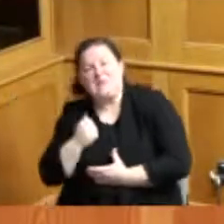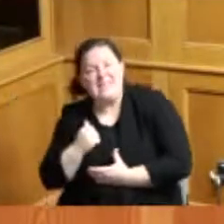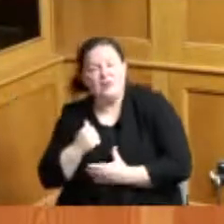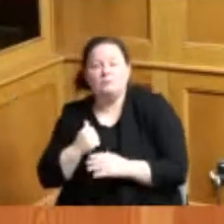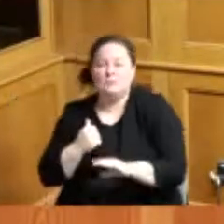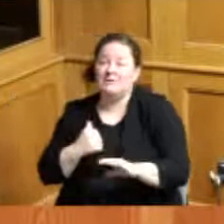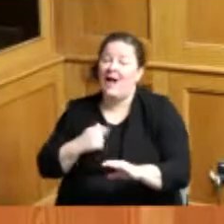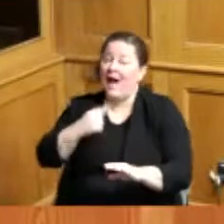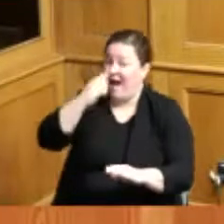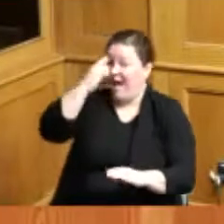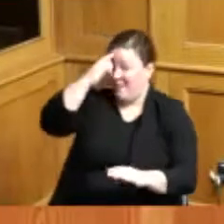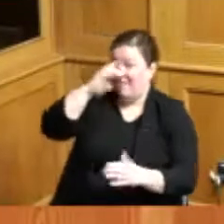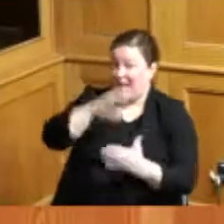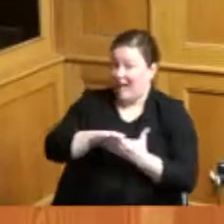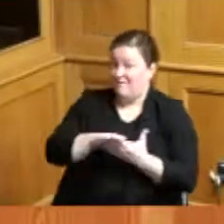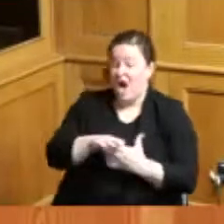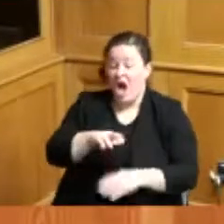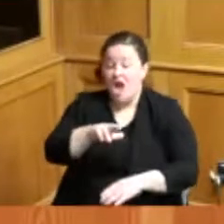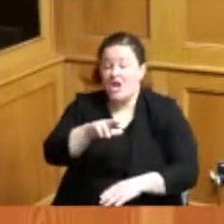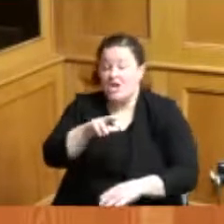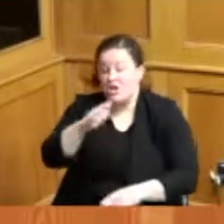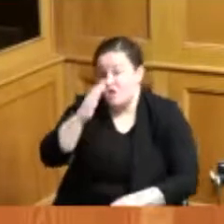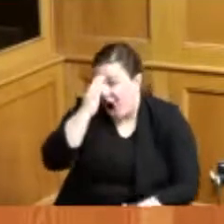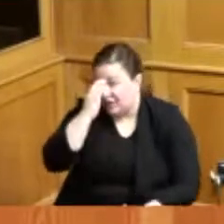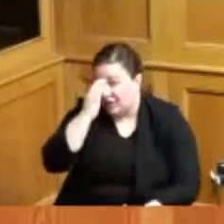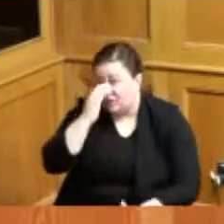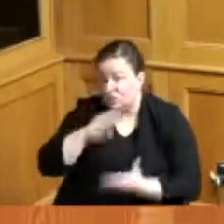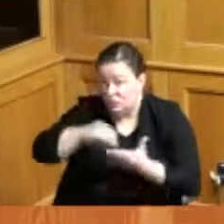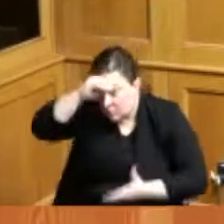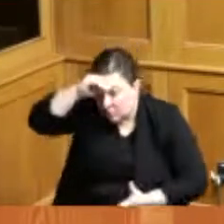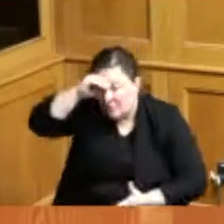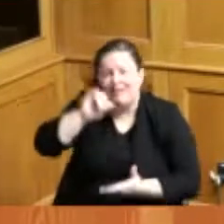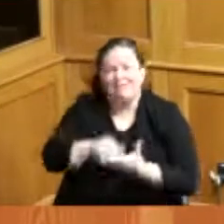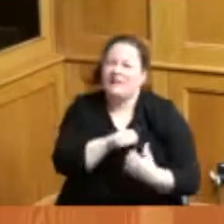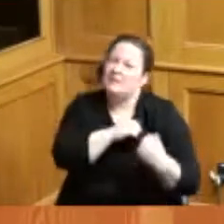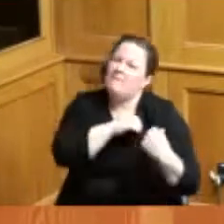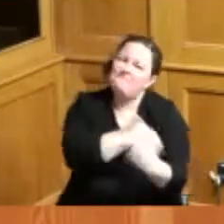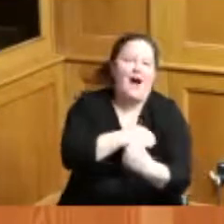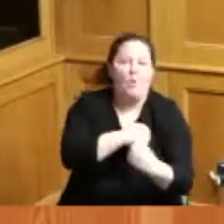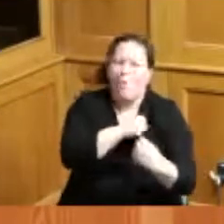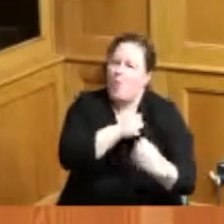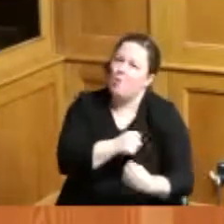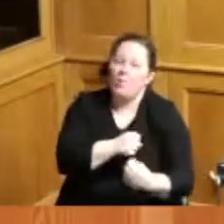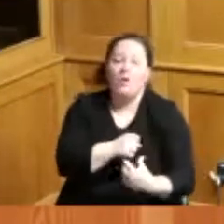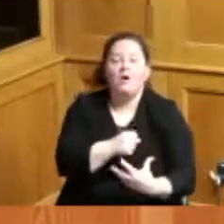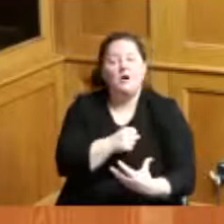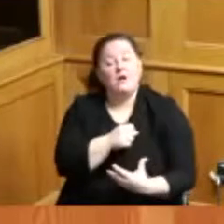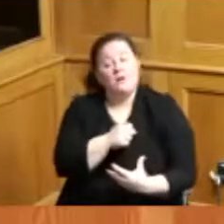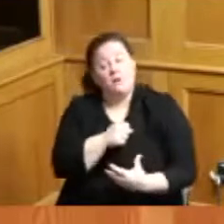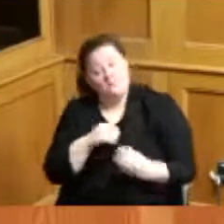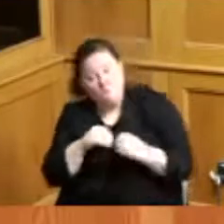is power the more that you know about someone the more that you want to know we can't live our